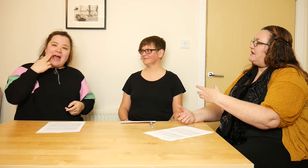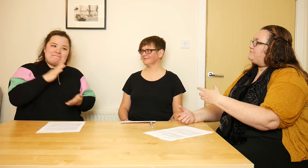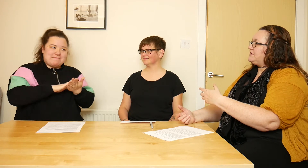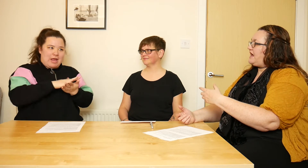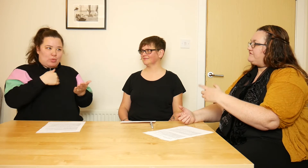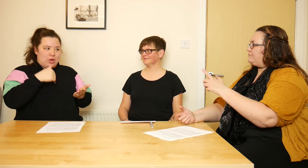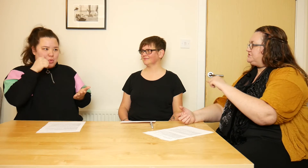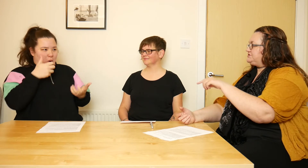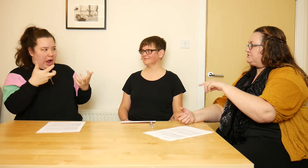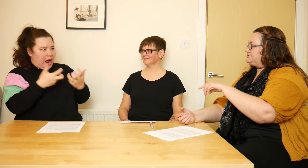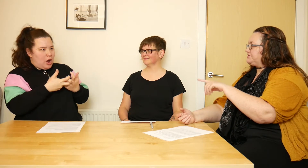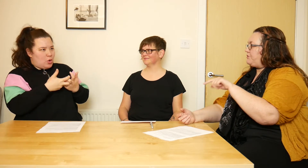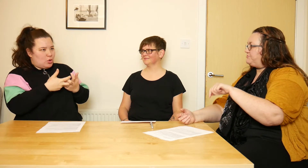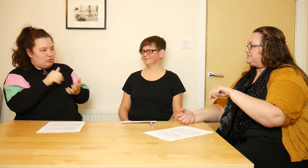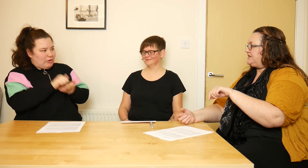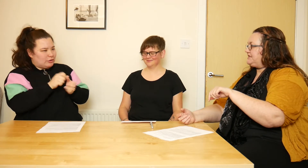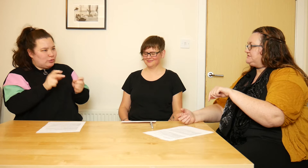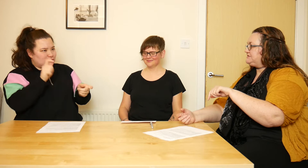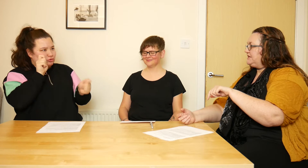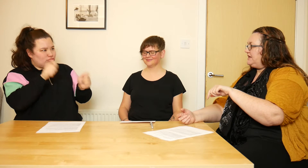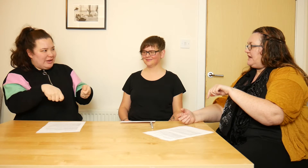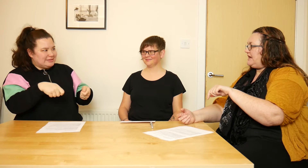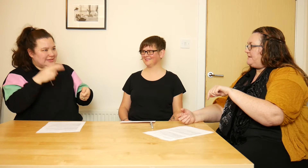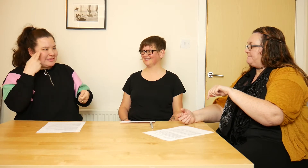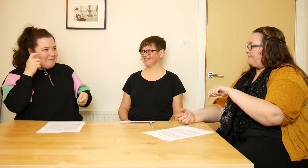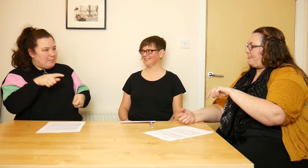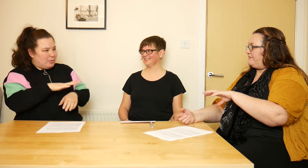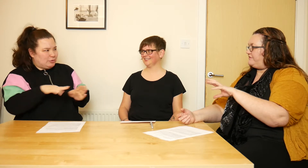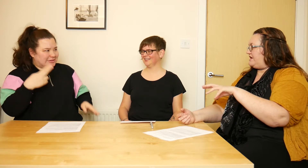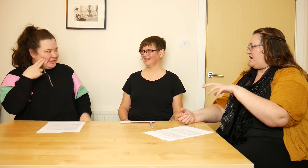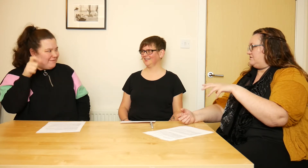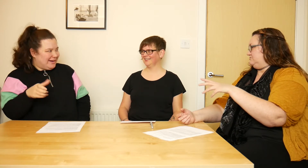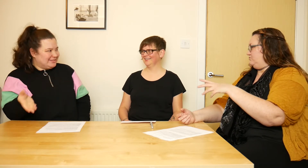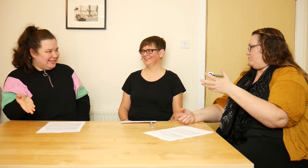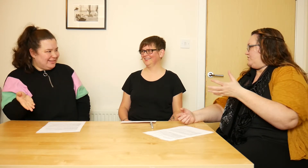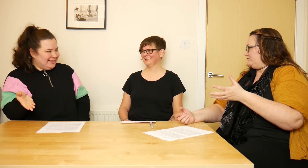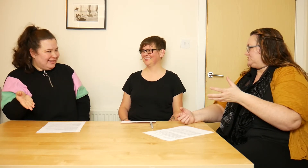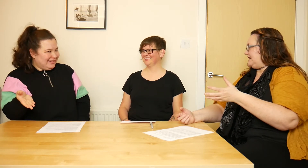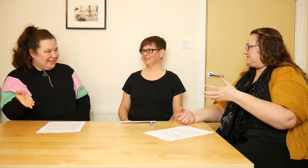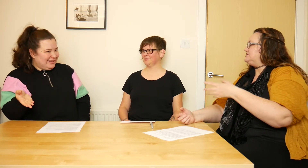'If we can have a volunteer to come out and pretend that they are one of those categories,'